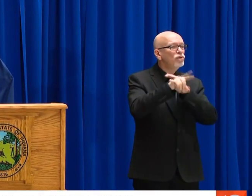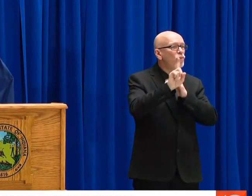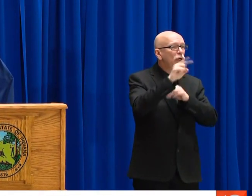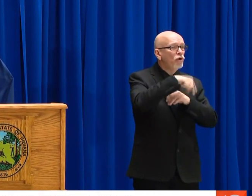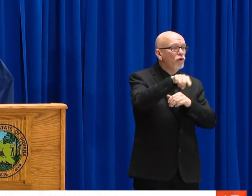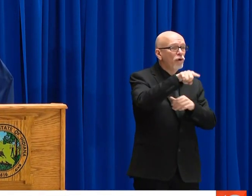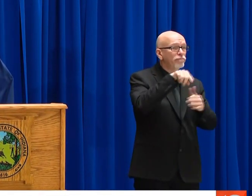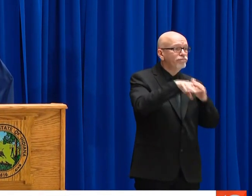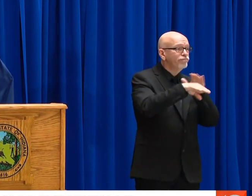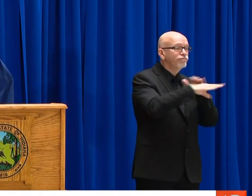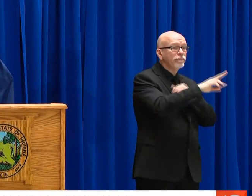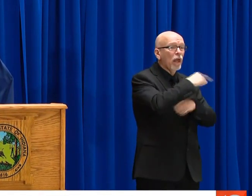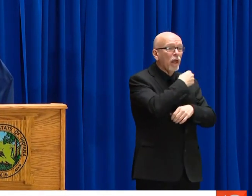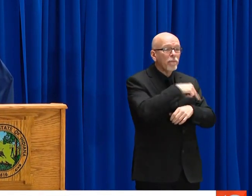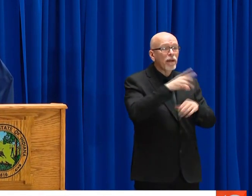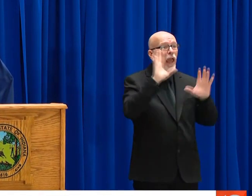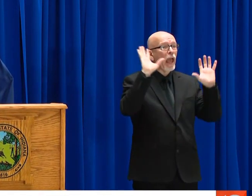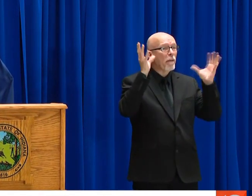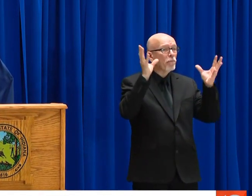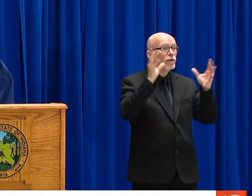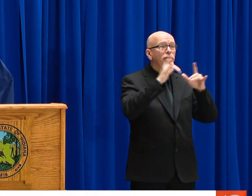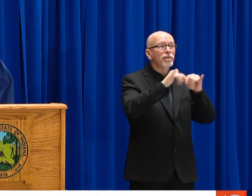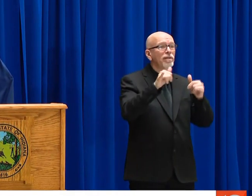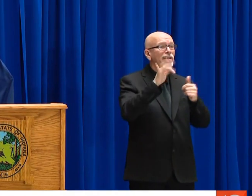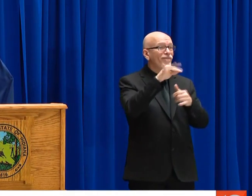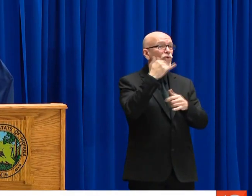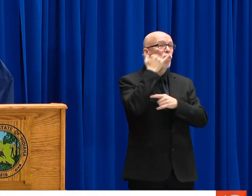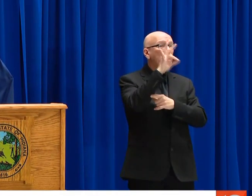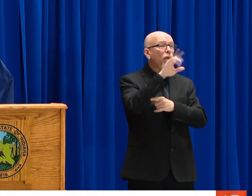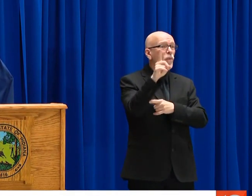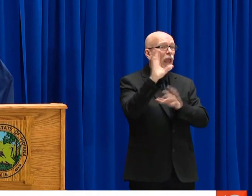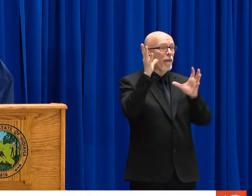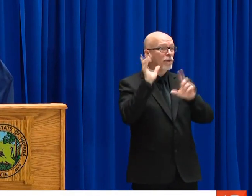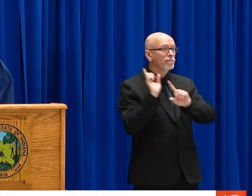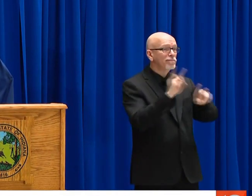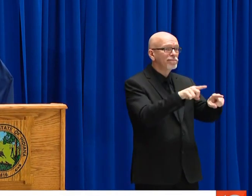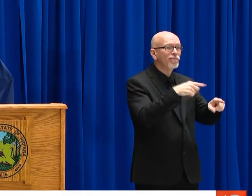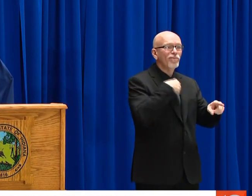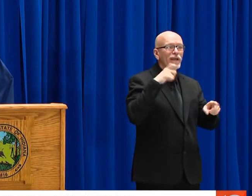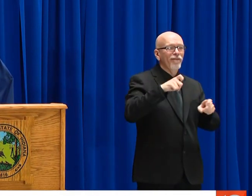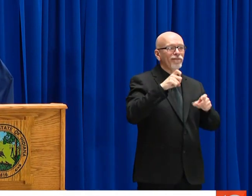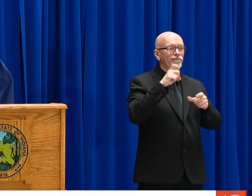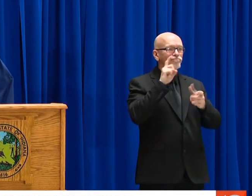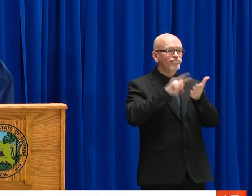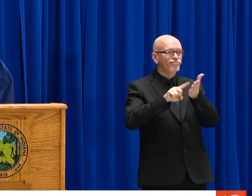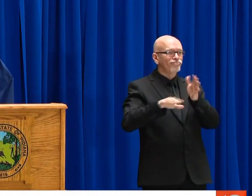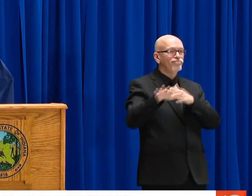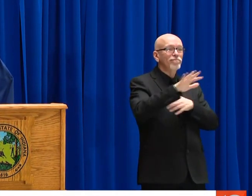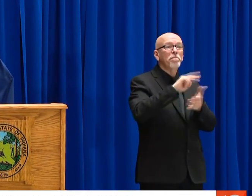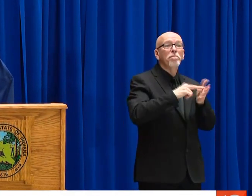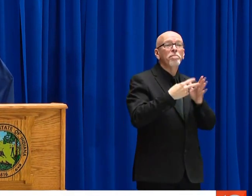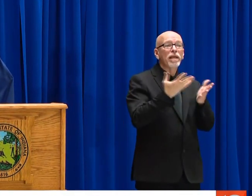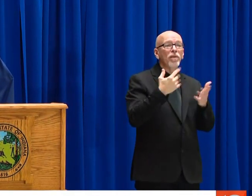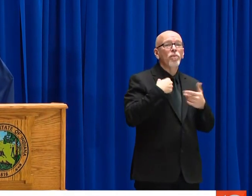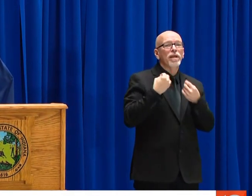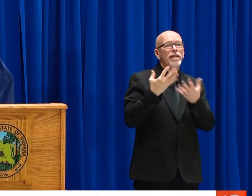TO DATE OUR EFFORTS HAVE BEEN FOCUSSED ON PUBLIC SAFETY ANSWERING POINTS OR COMMUNE CENTERS AND EMS AGENCIES OR